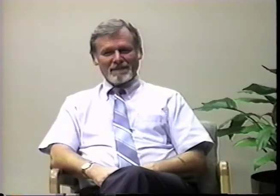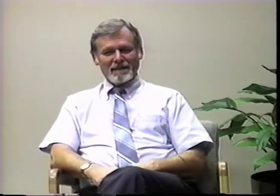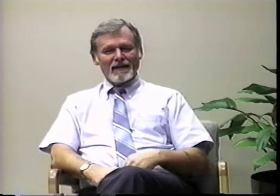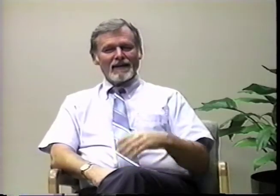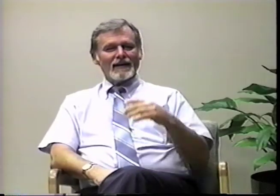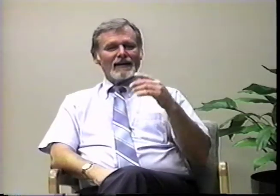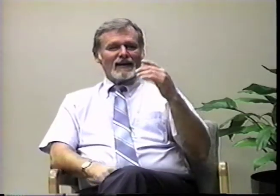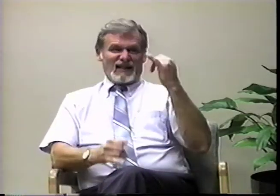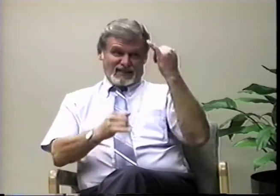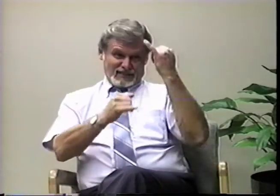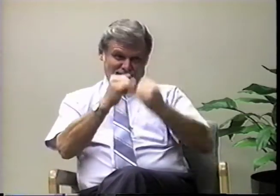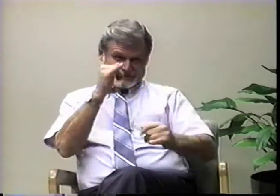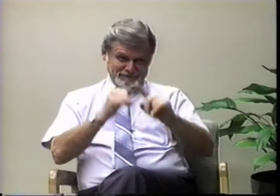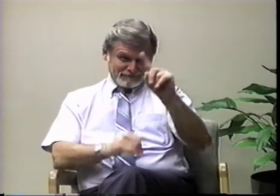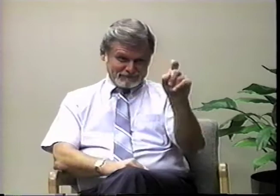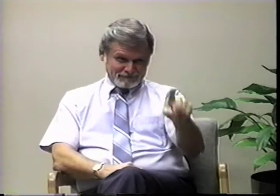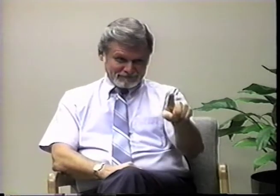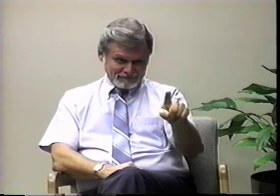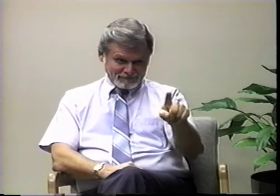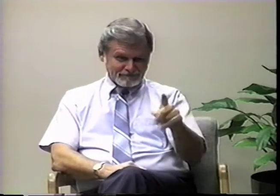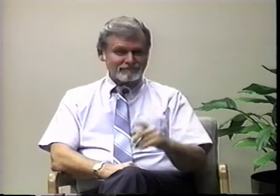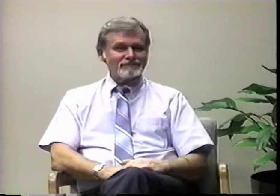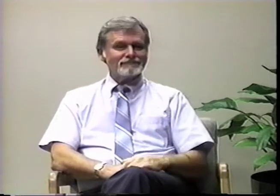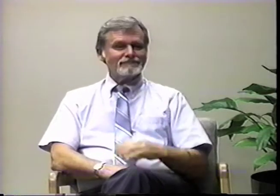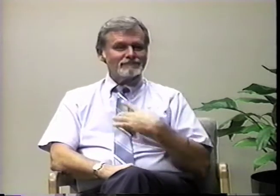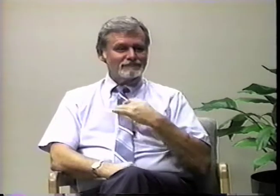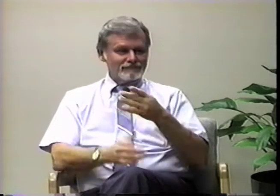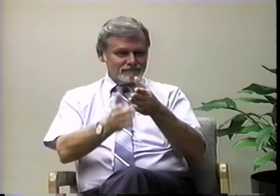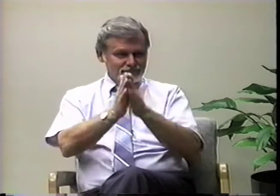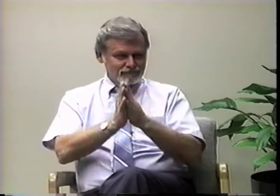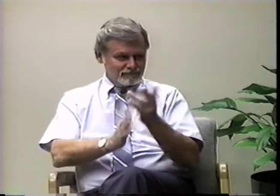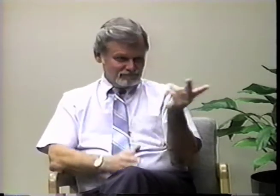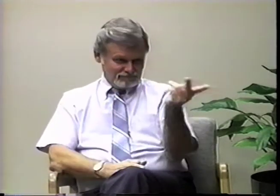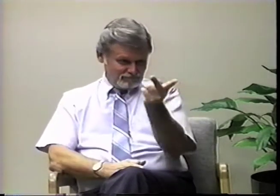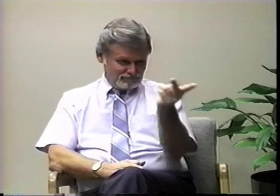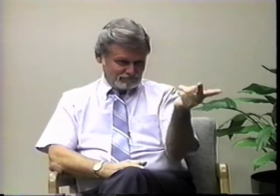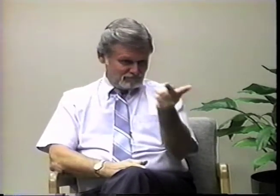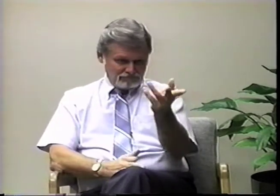Well this is the last question for you.